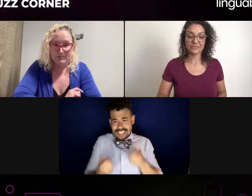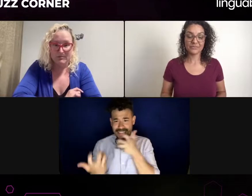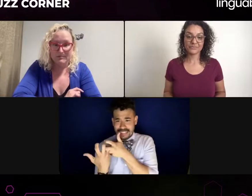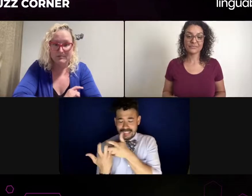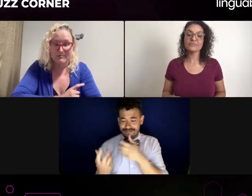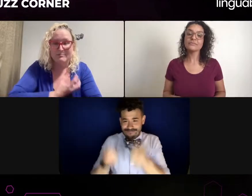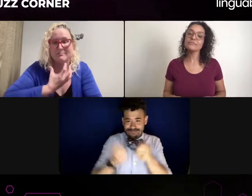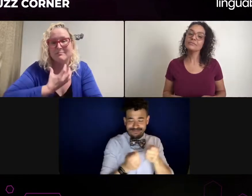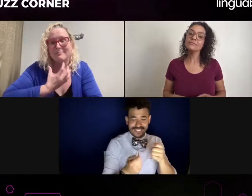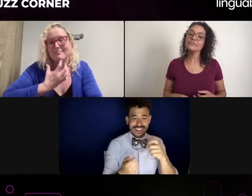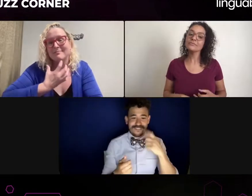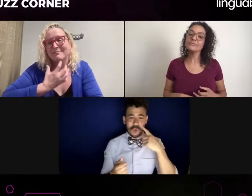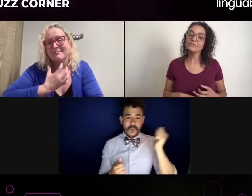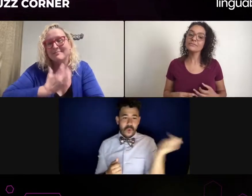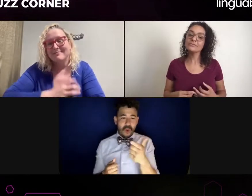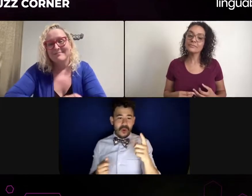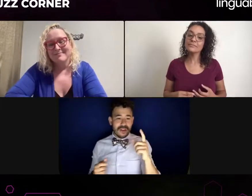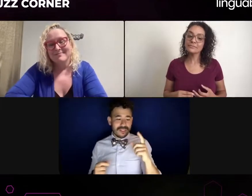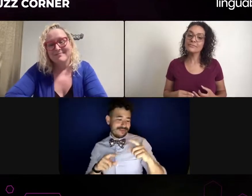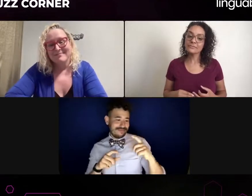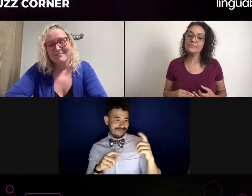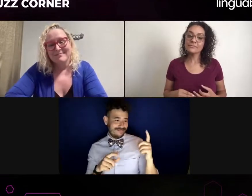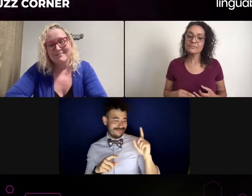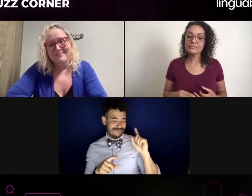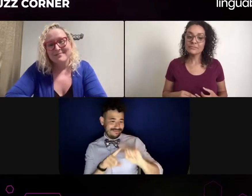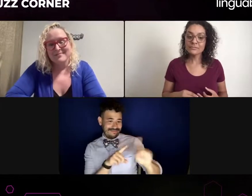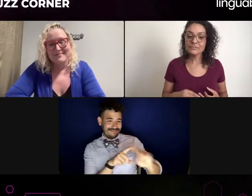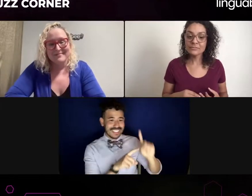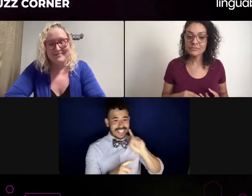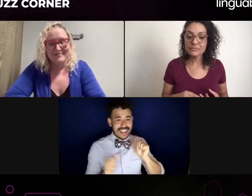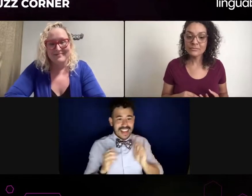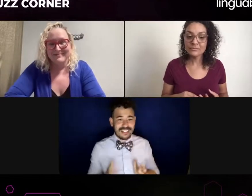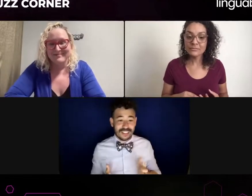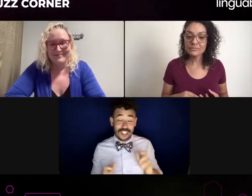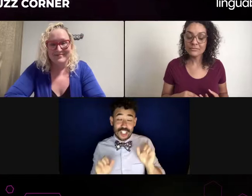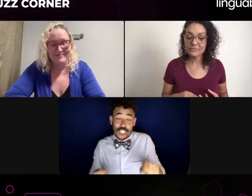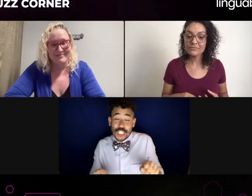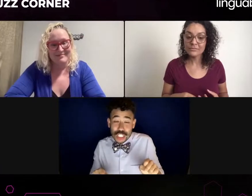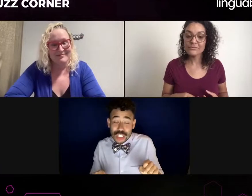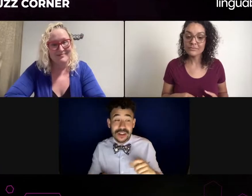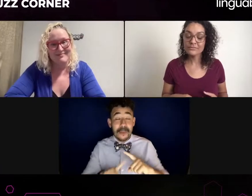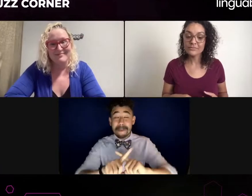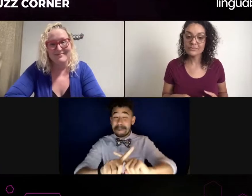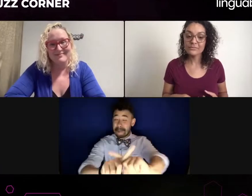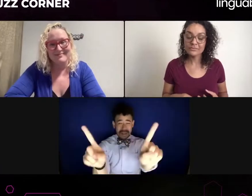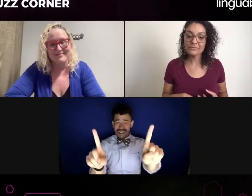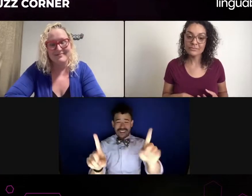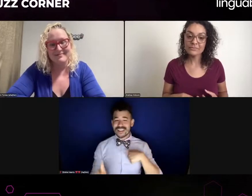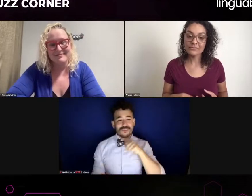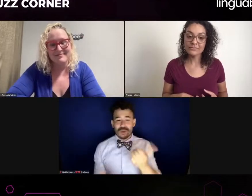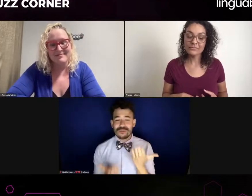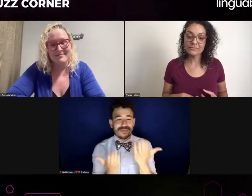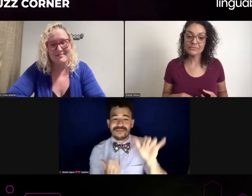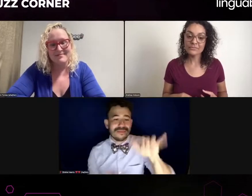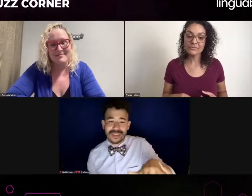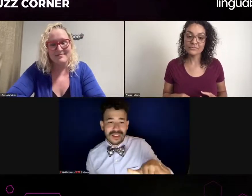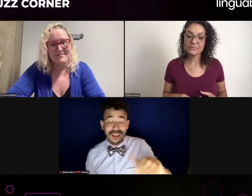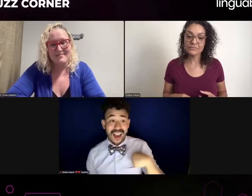that the casting director is at fault for. It could be the agency, it can be the agent, it can be someone who it wants to be